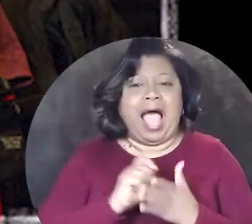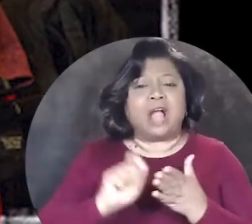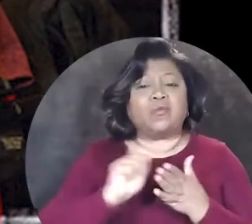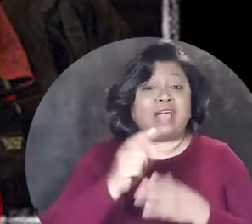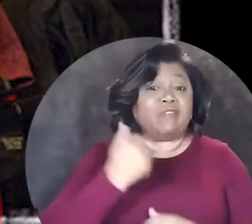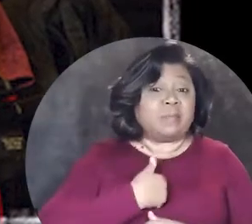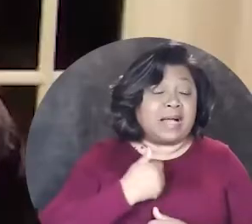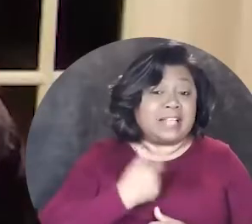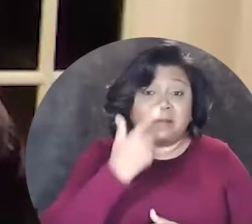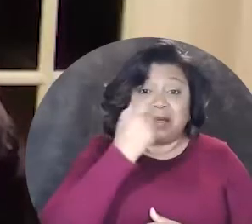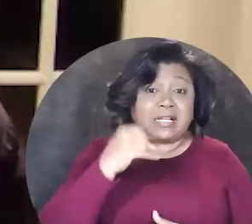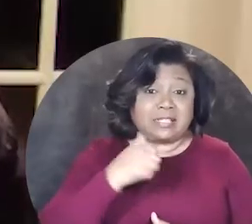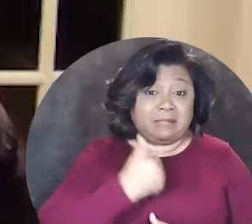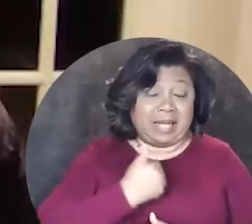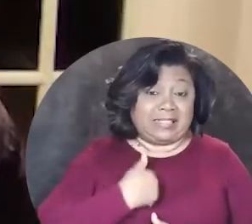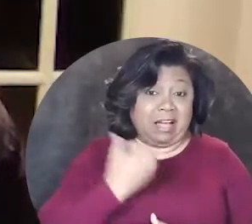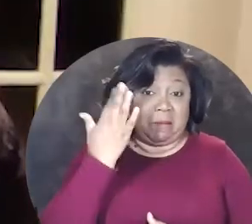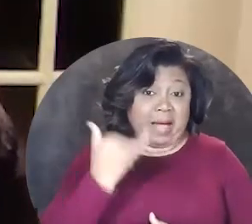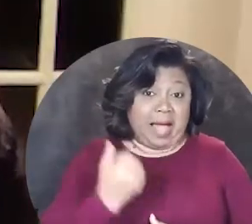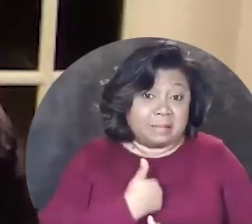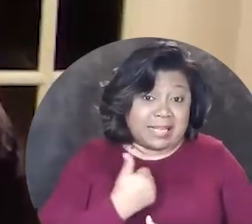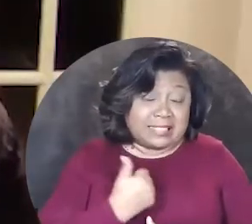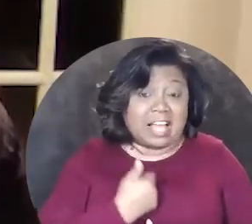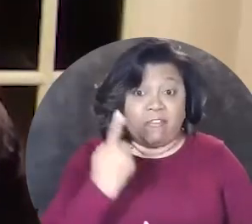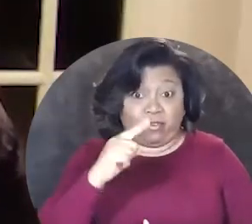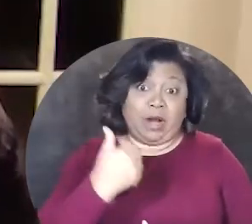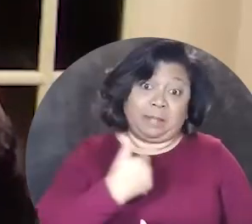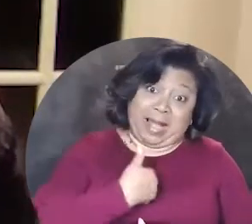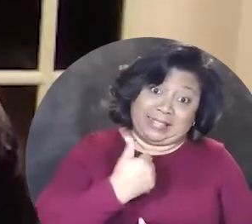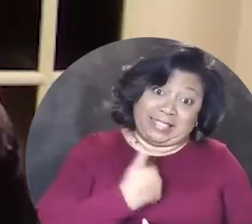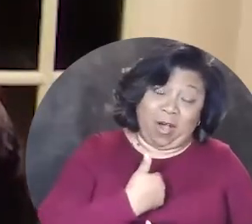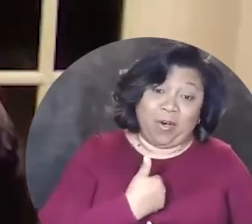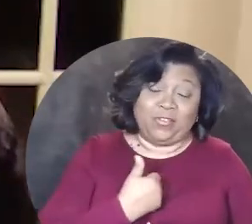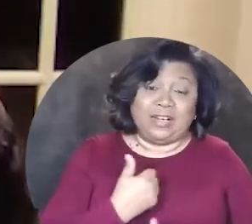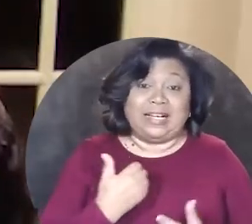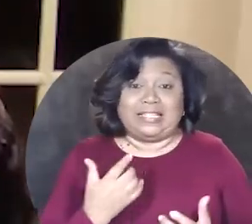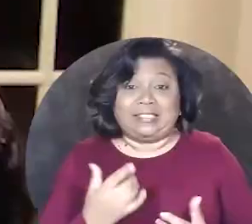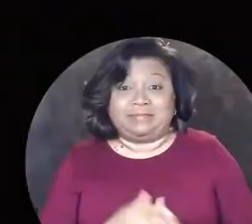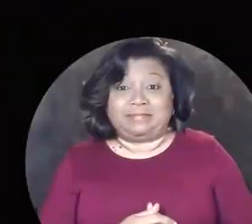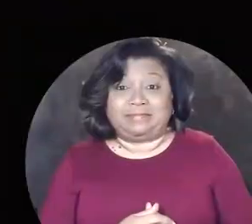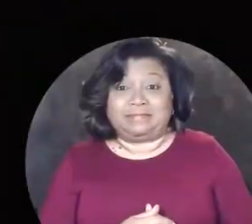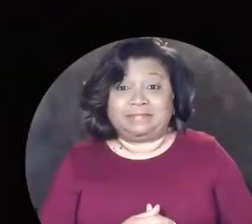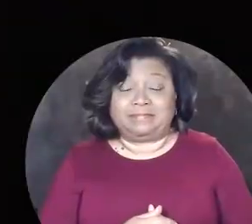I write for myself because of myself by myself for myself